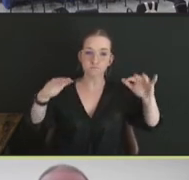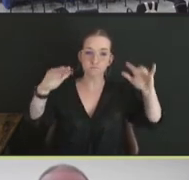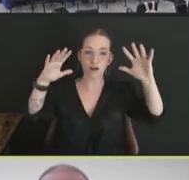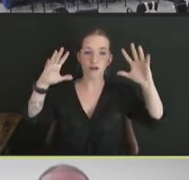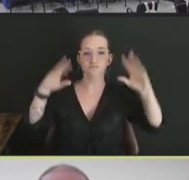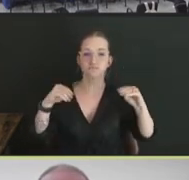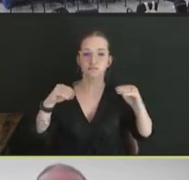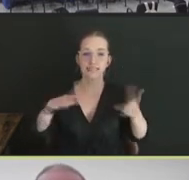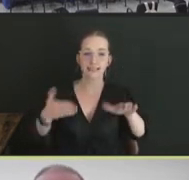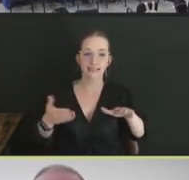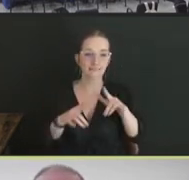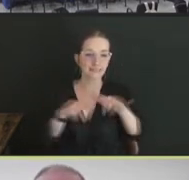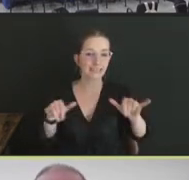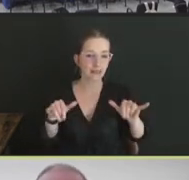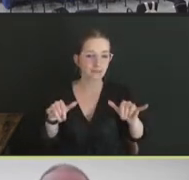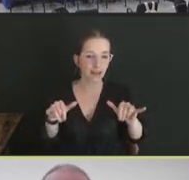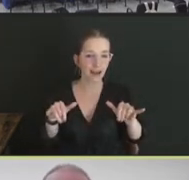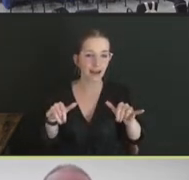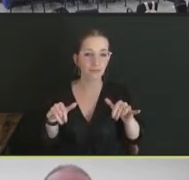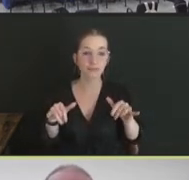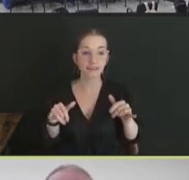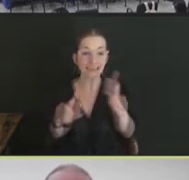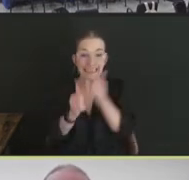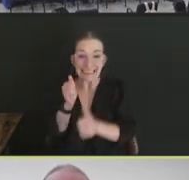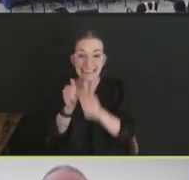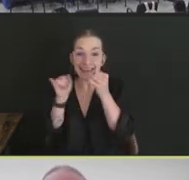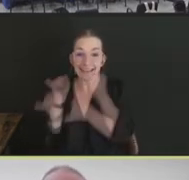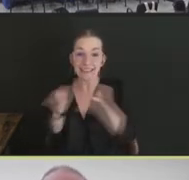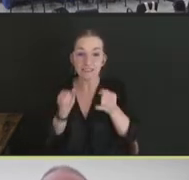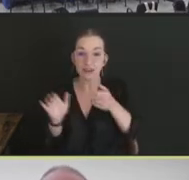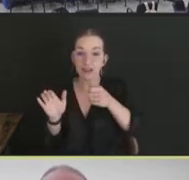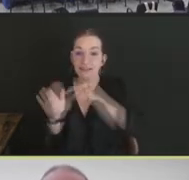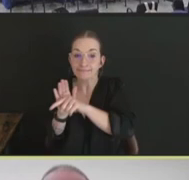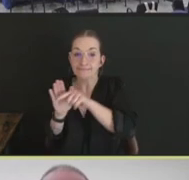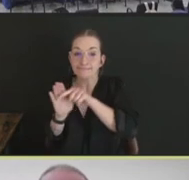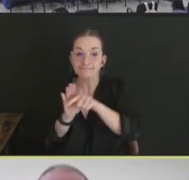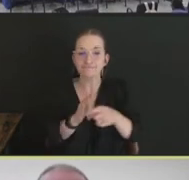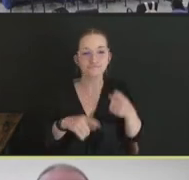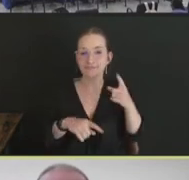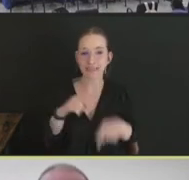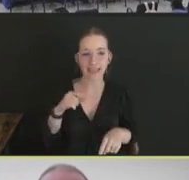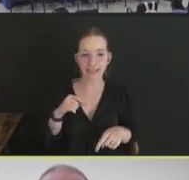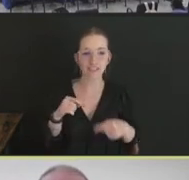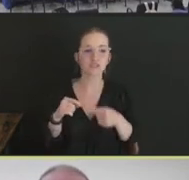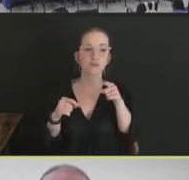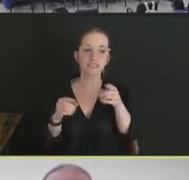is not something that's possible to do, so we have to use more mass euthanasia techniques.